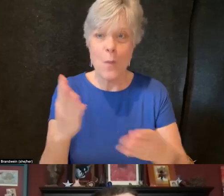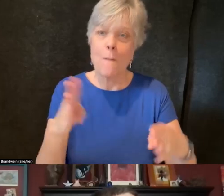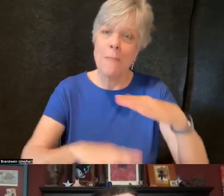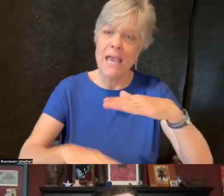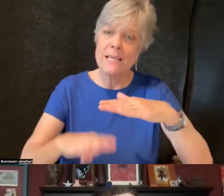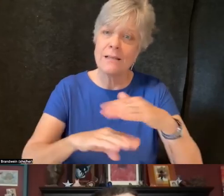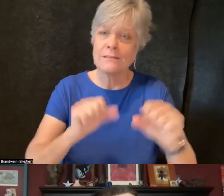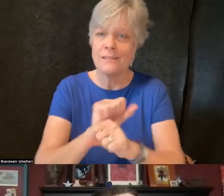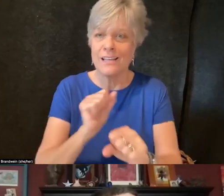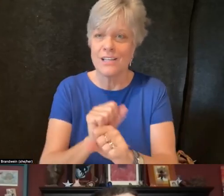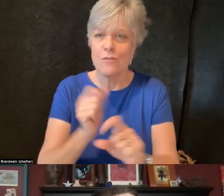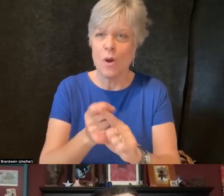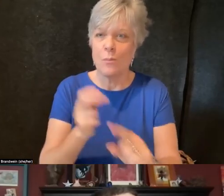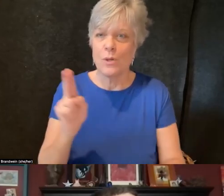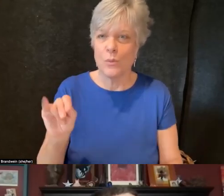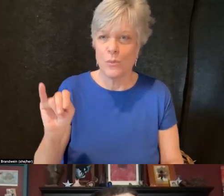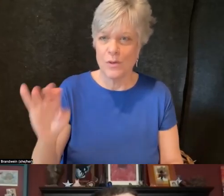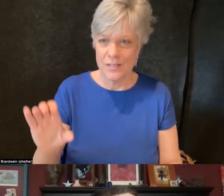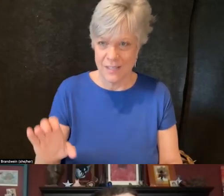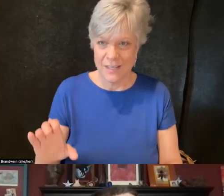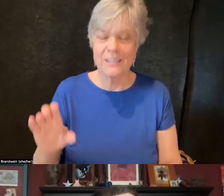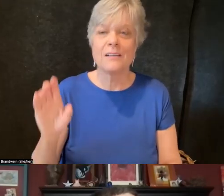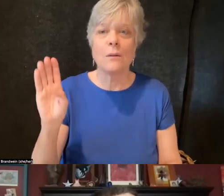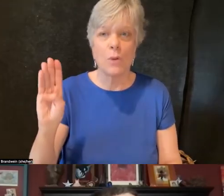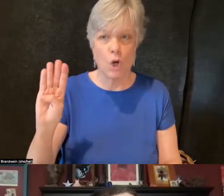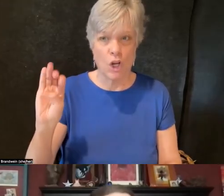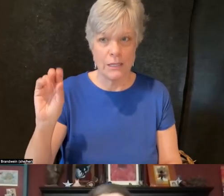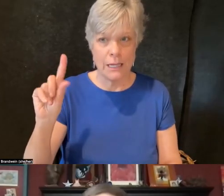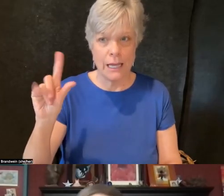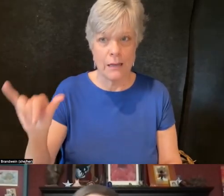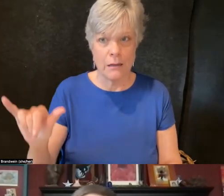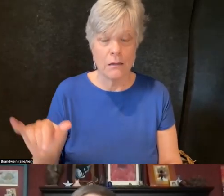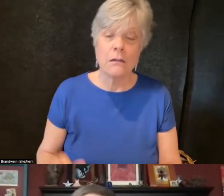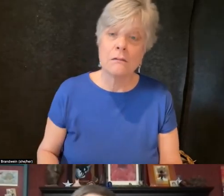Approximately 30% of the UC Berkeley community,